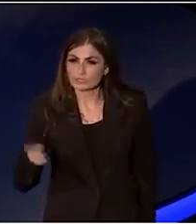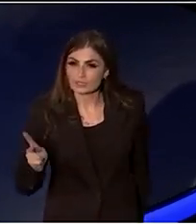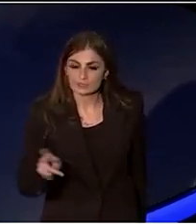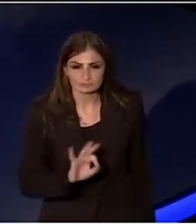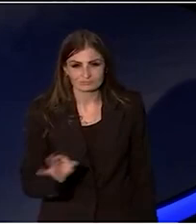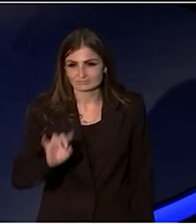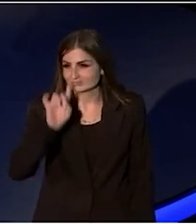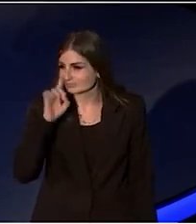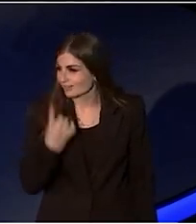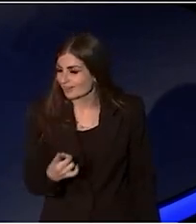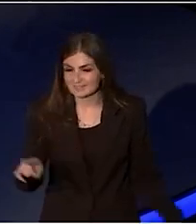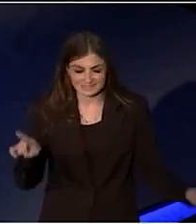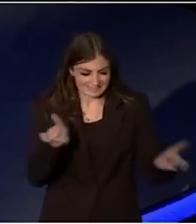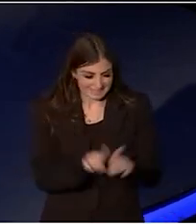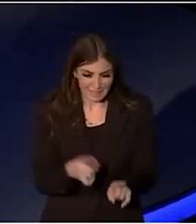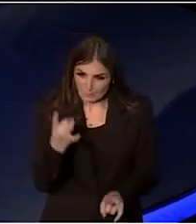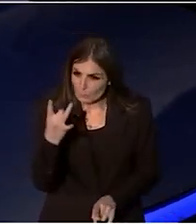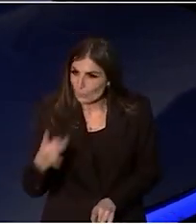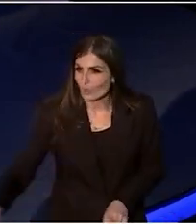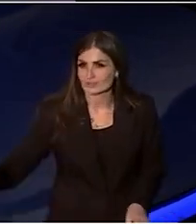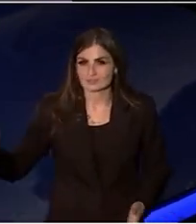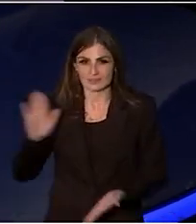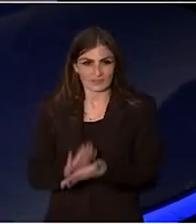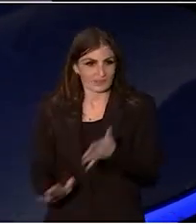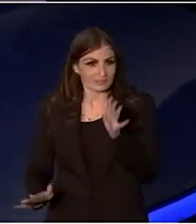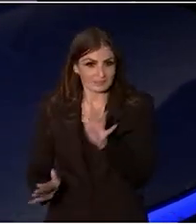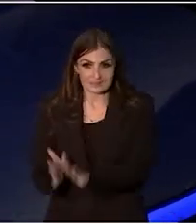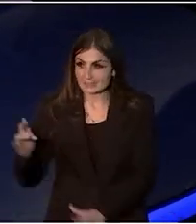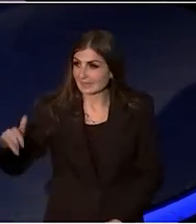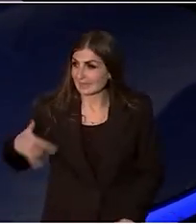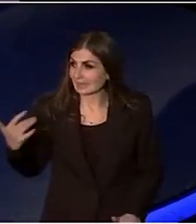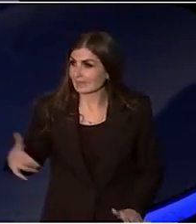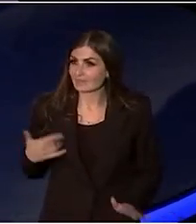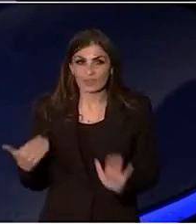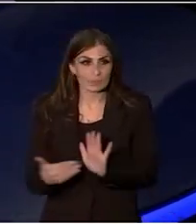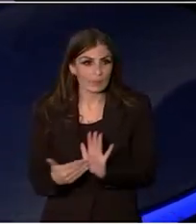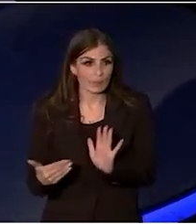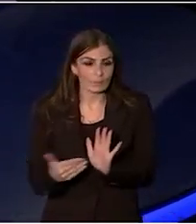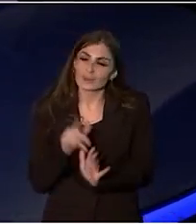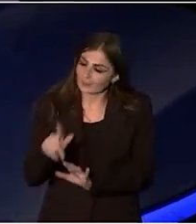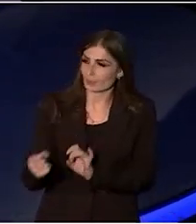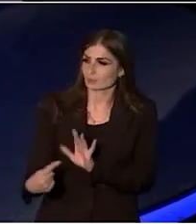It lived in the moment and that mattered.